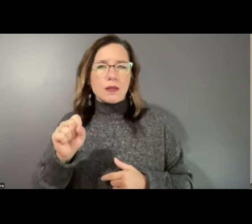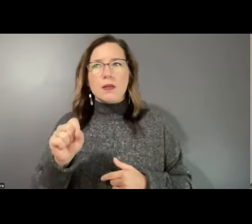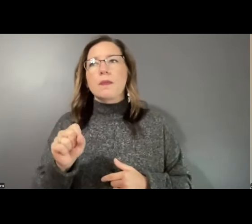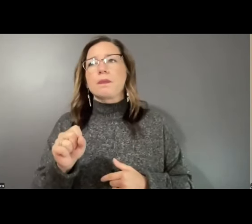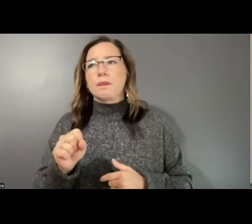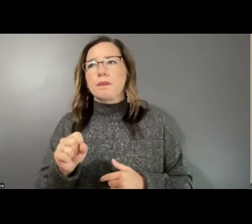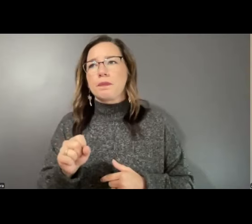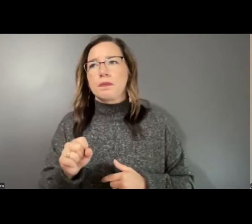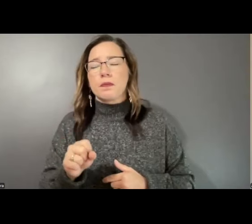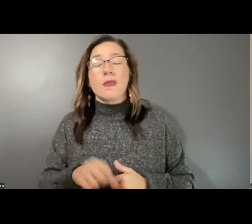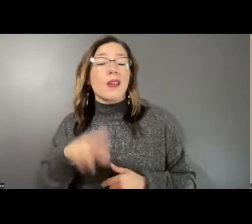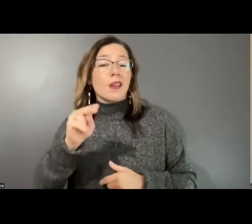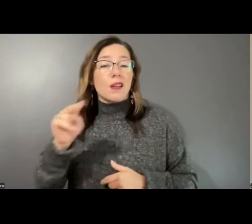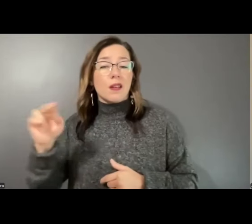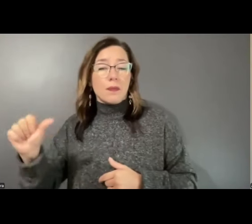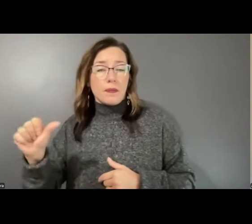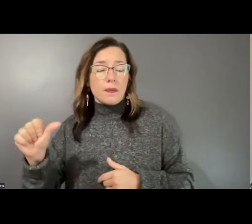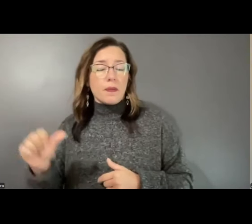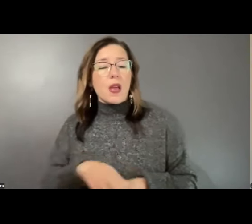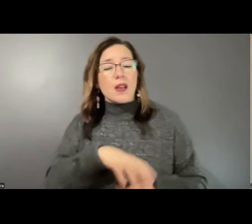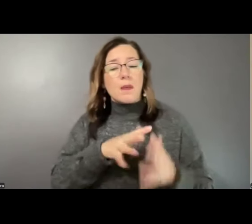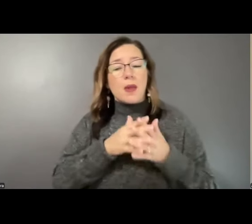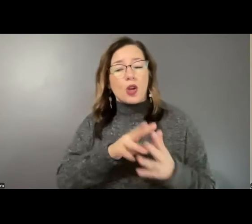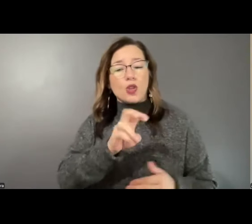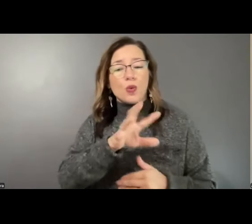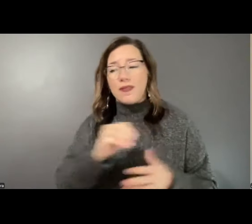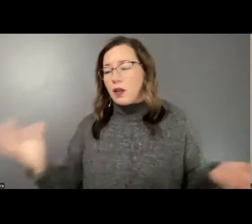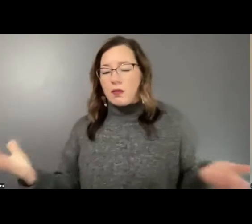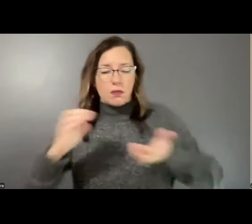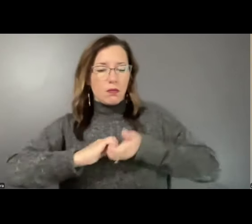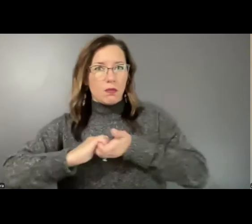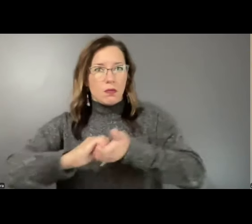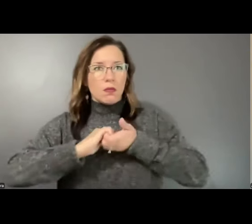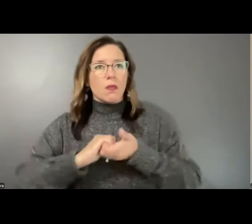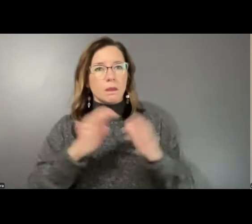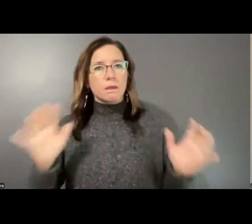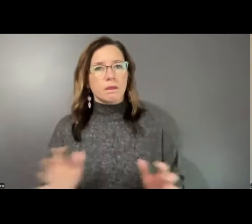NEA is partnering with America 250 to encourage arts projects and educate and engage communities